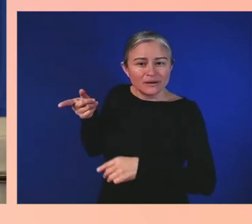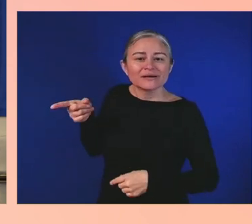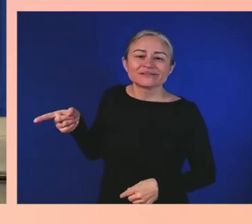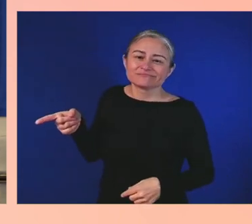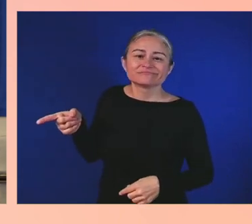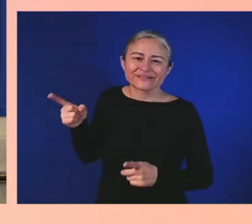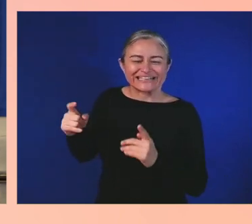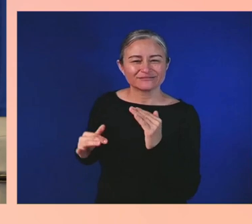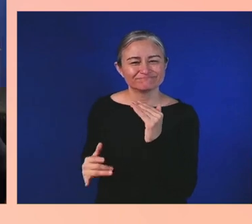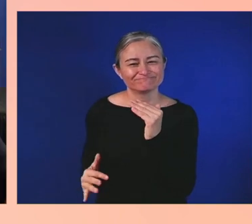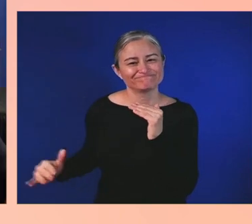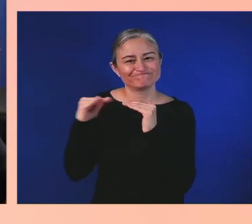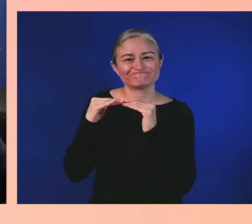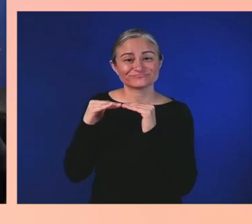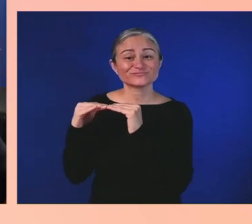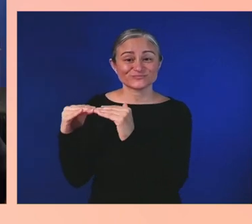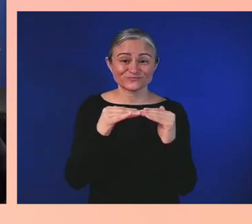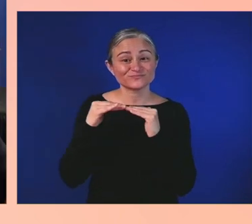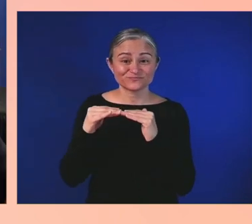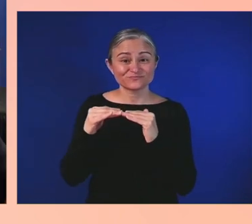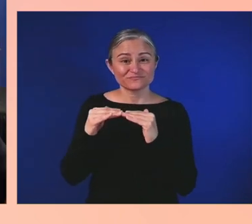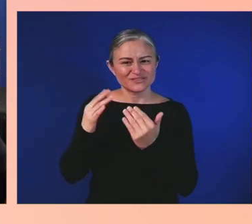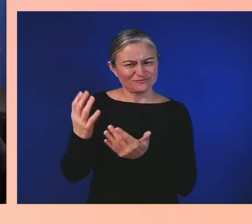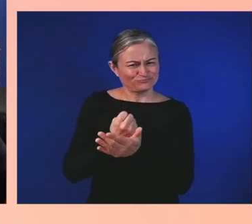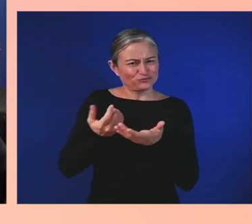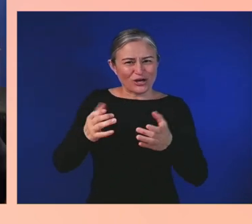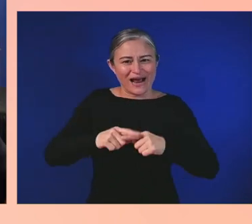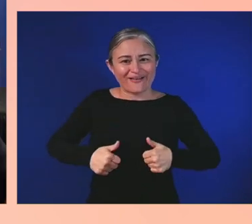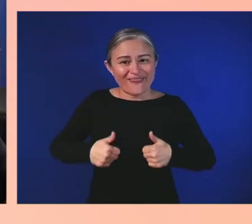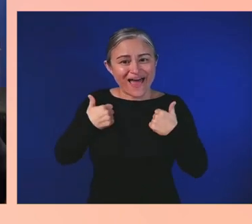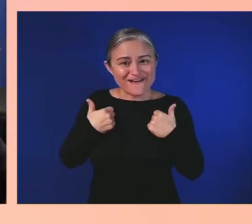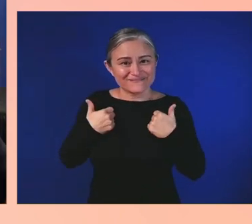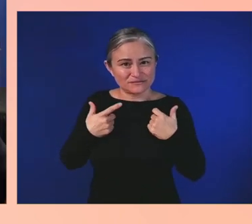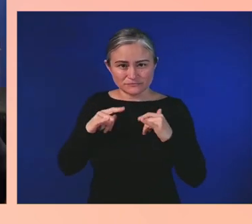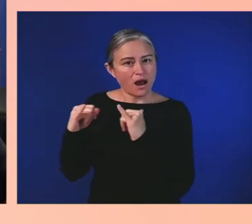My own disability is invisible.